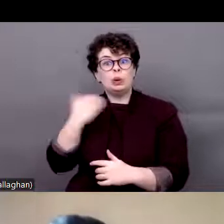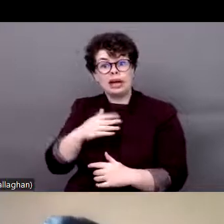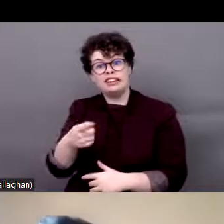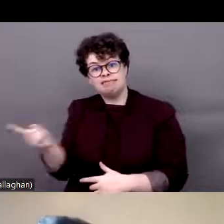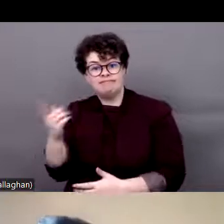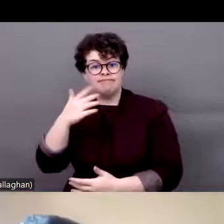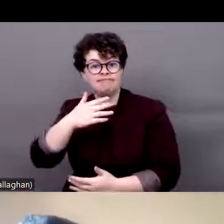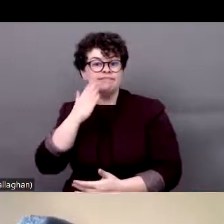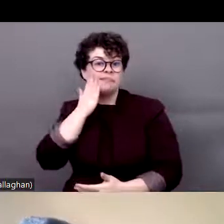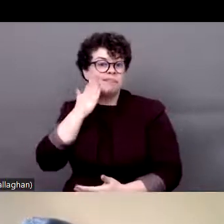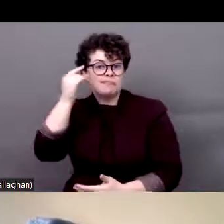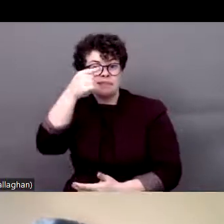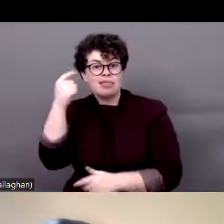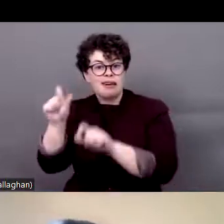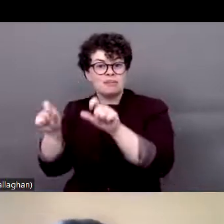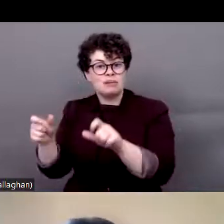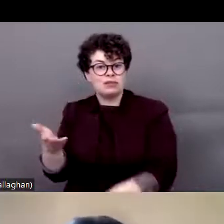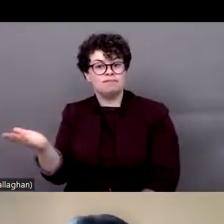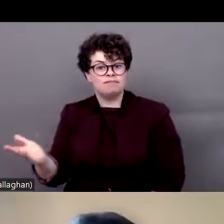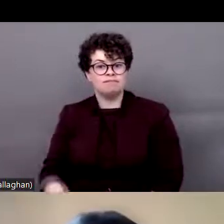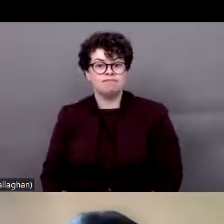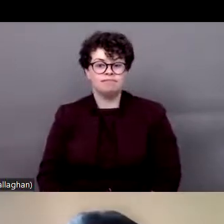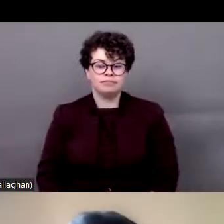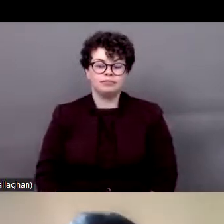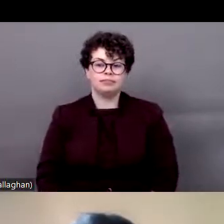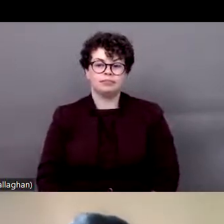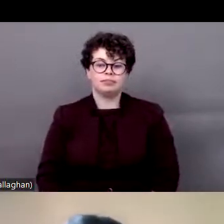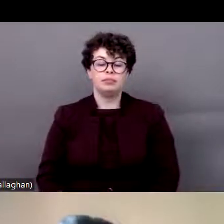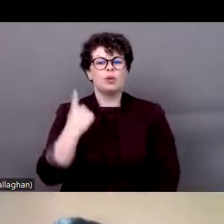that, according to an organization in Brazil which